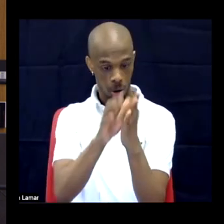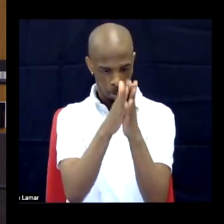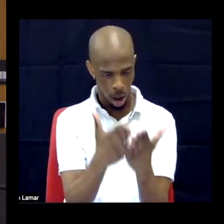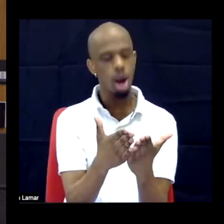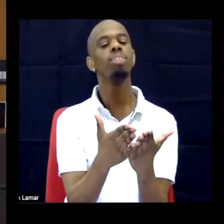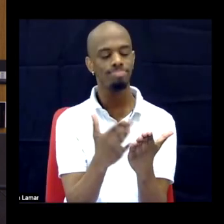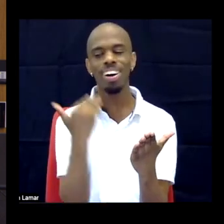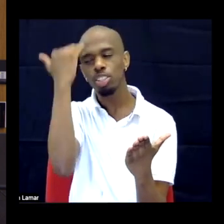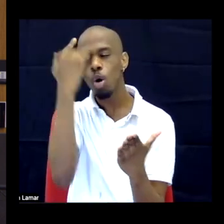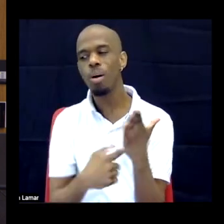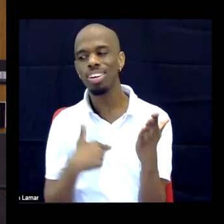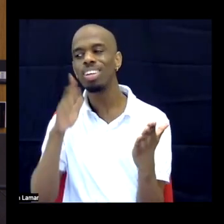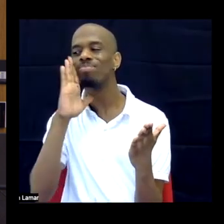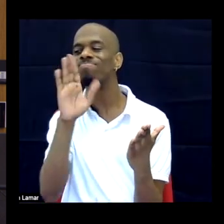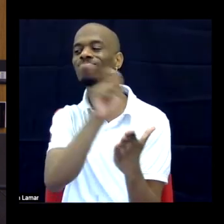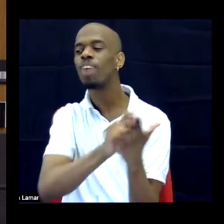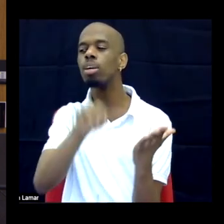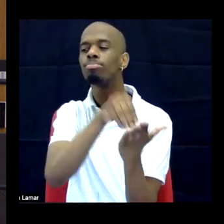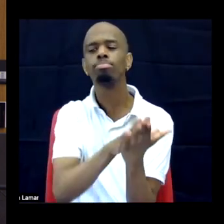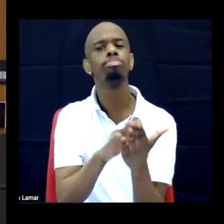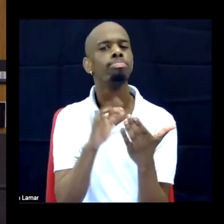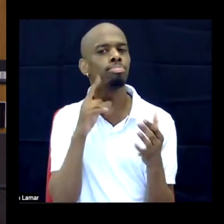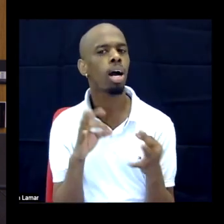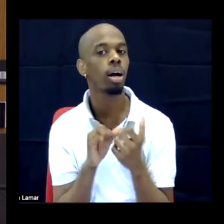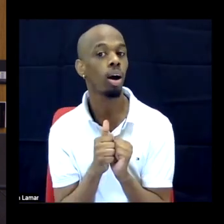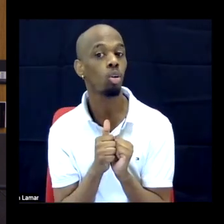Yeah, I mean, accessibility matters to me, as a disability studies scholar, and